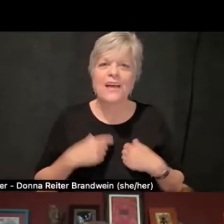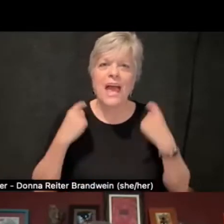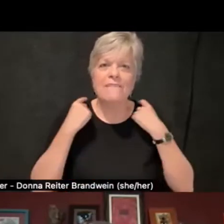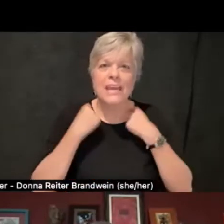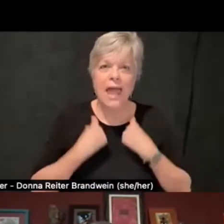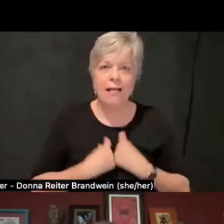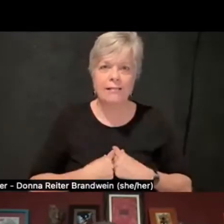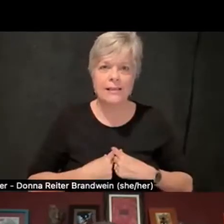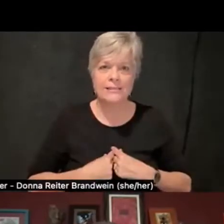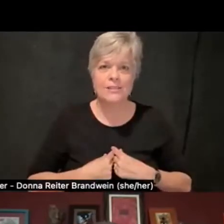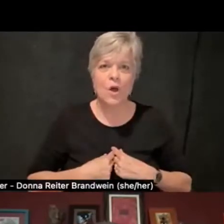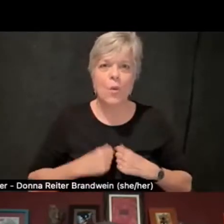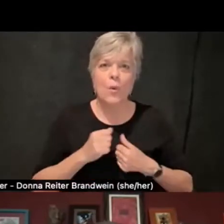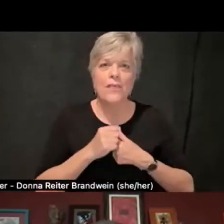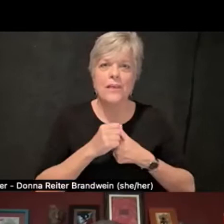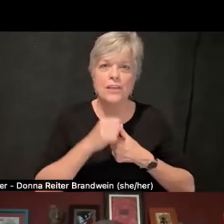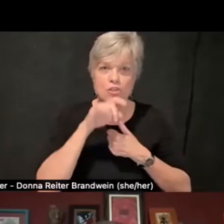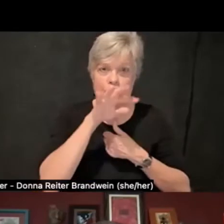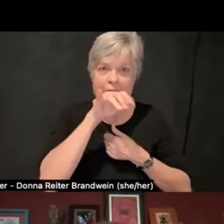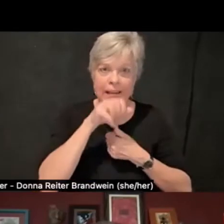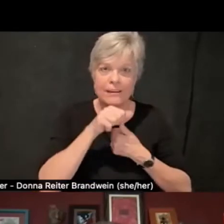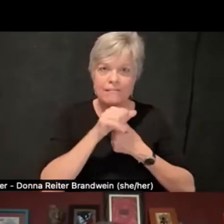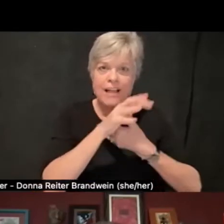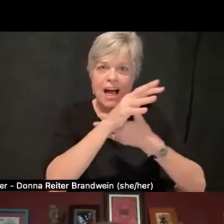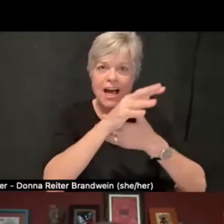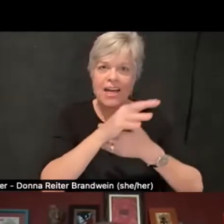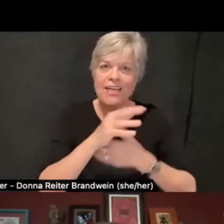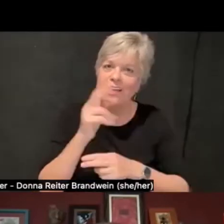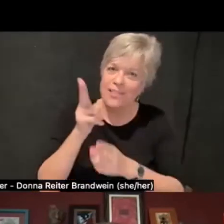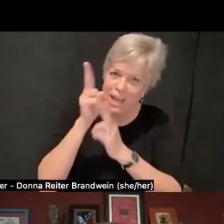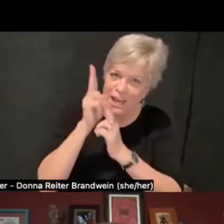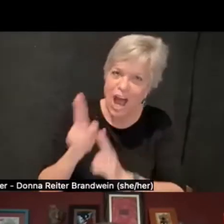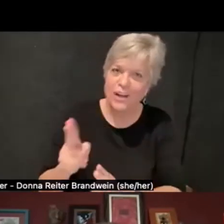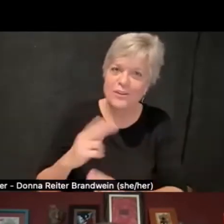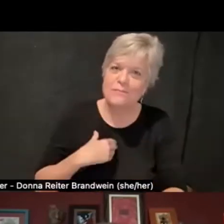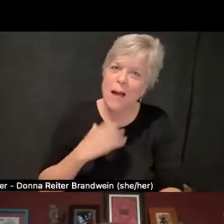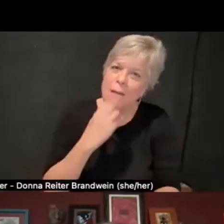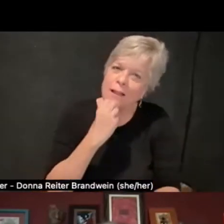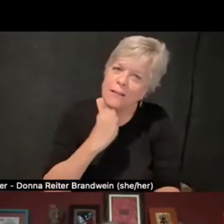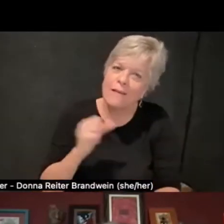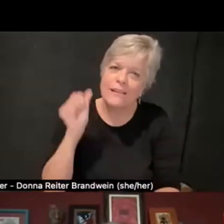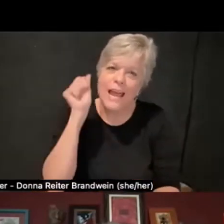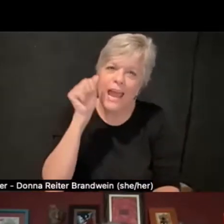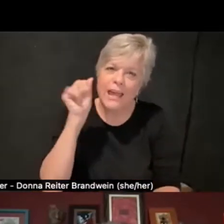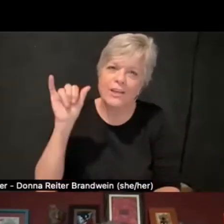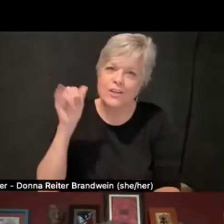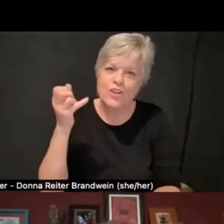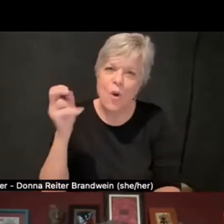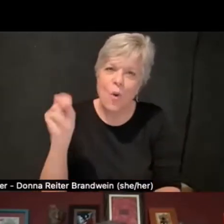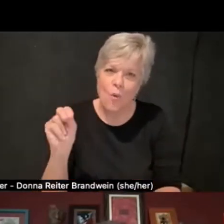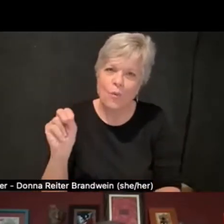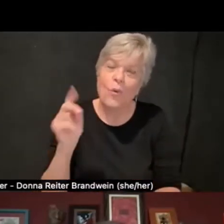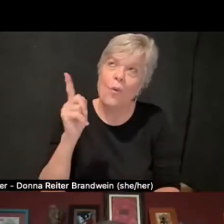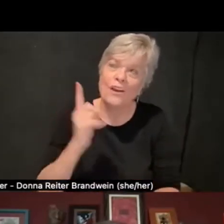that honors my beloved Anne Joan, one of my heroes. And I'm joining you today